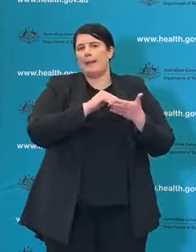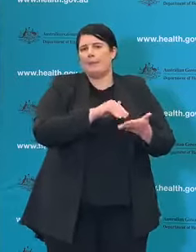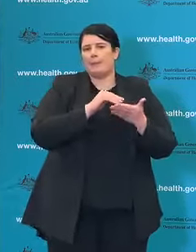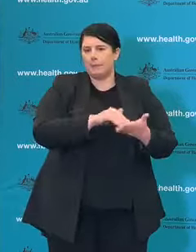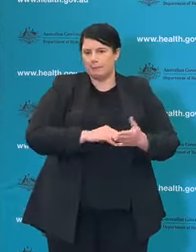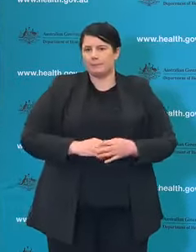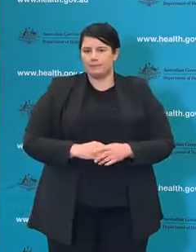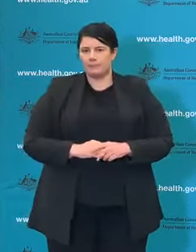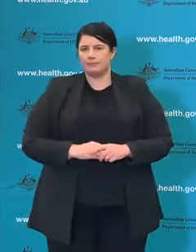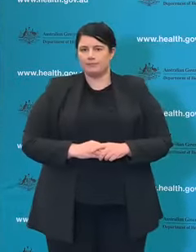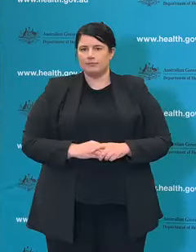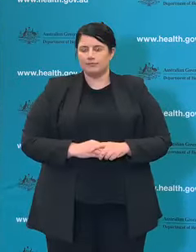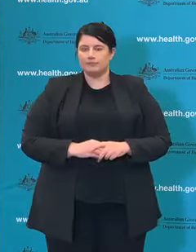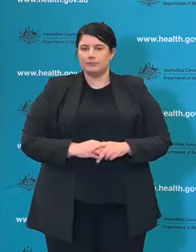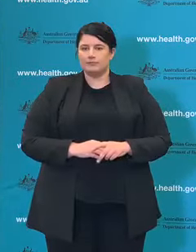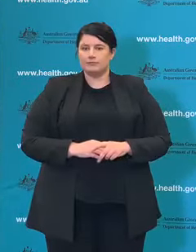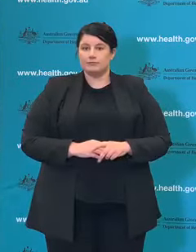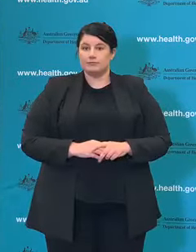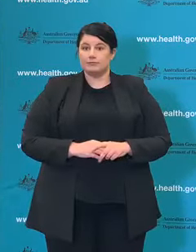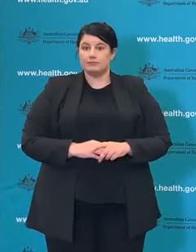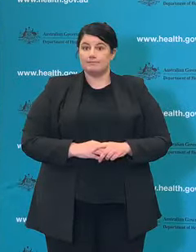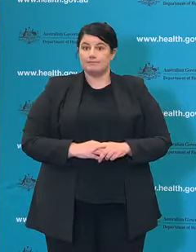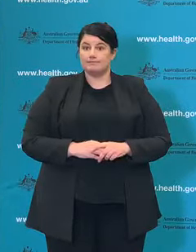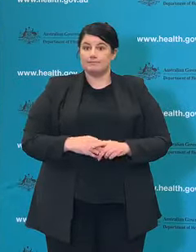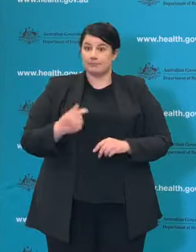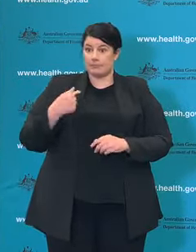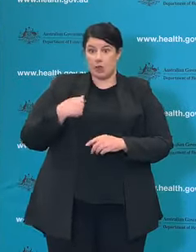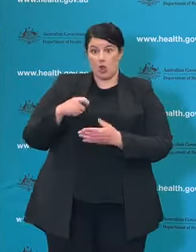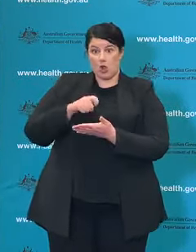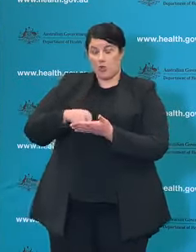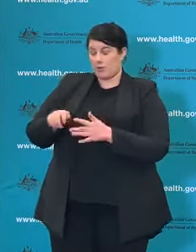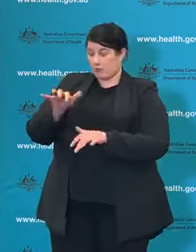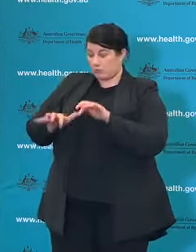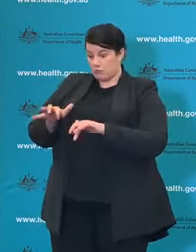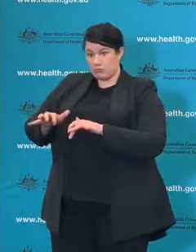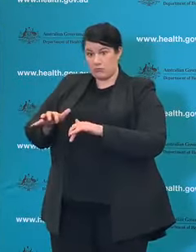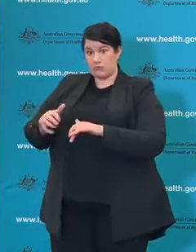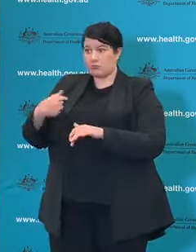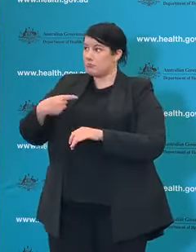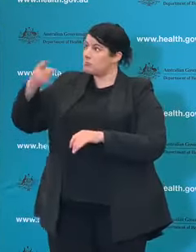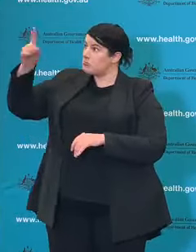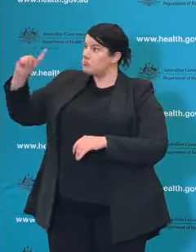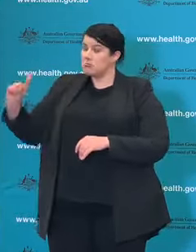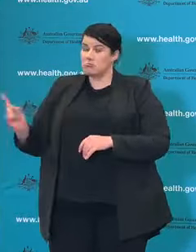that I saw today as I went from my office in Scarborough House down here, I'm on the